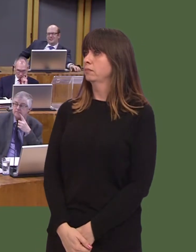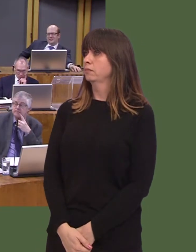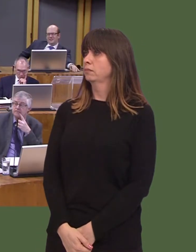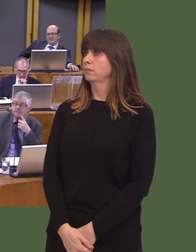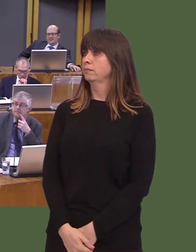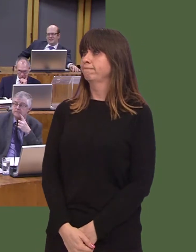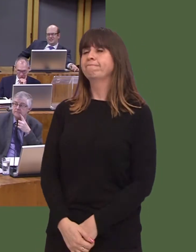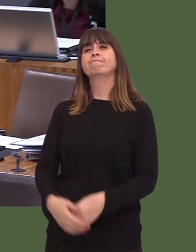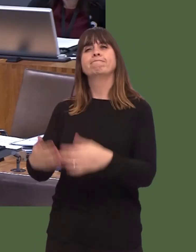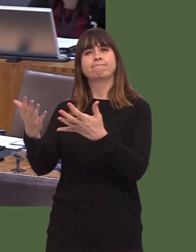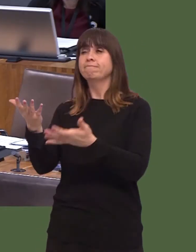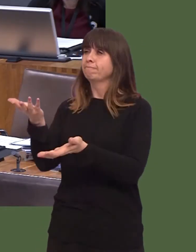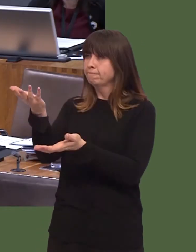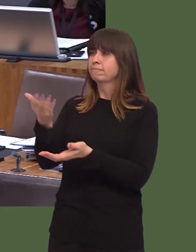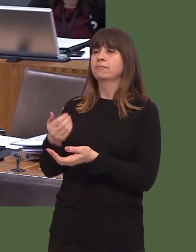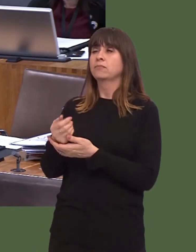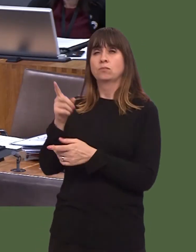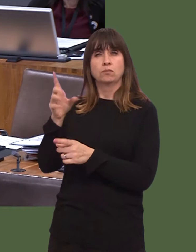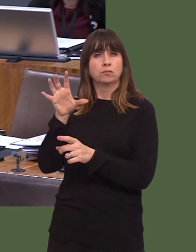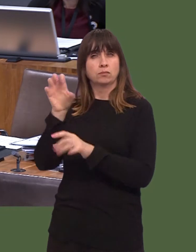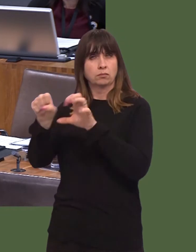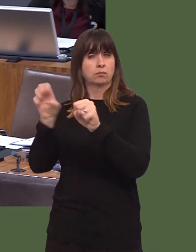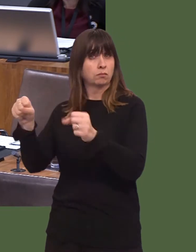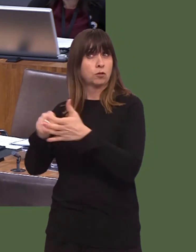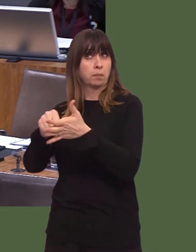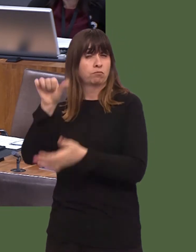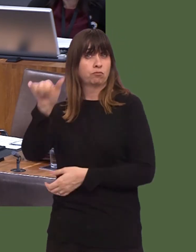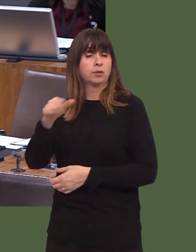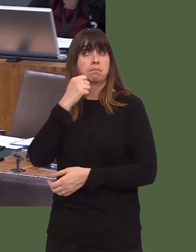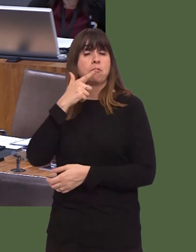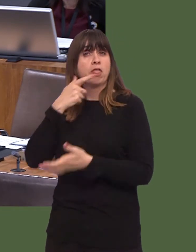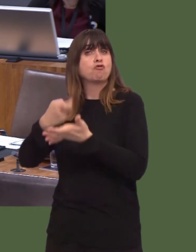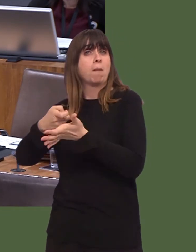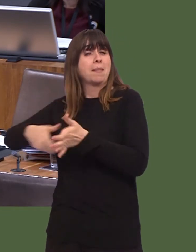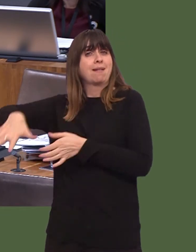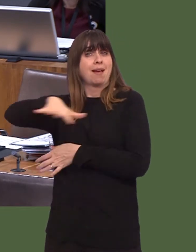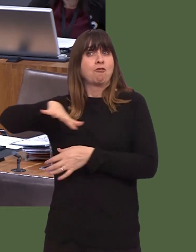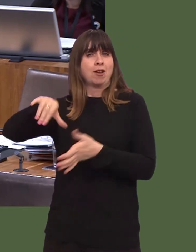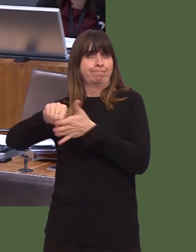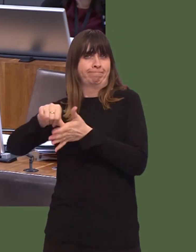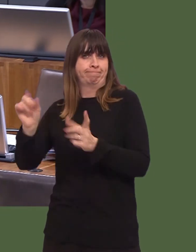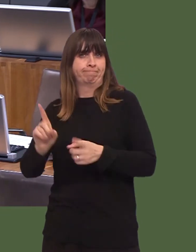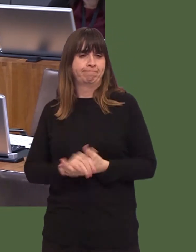and Rhymney has identified, and that is, quite often, people cannot get themselves out of